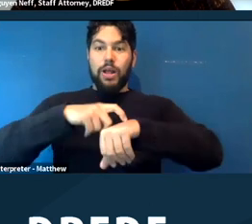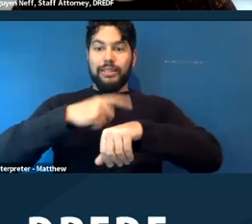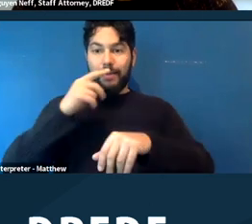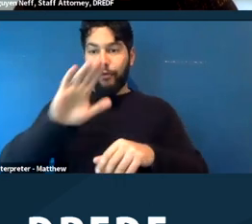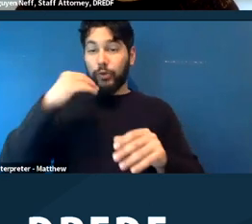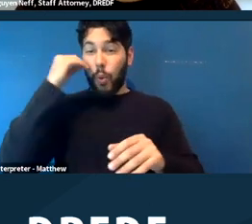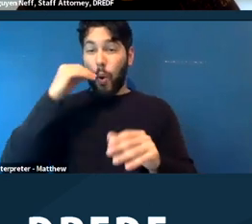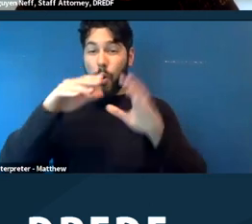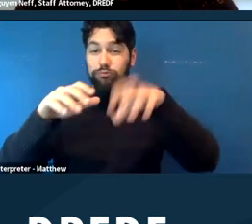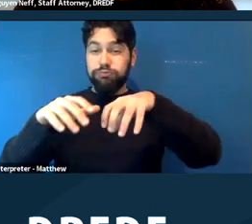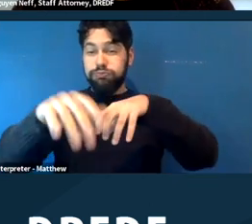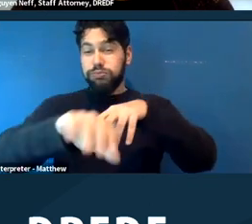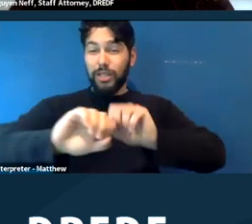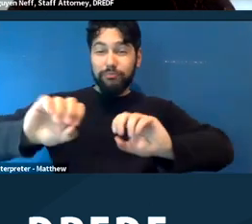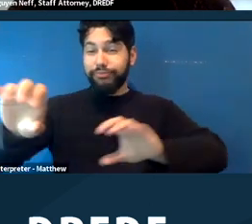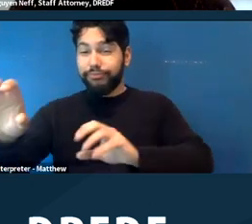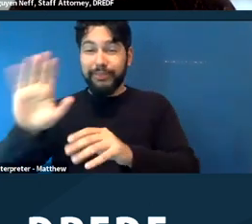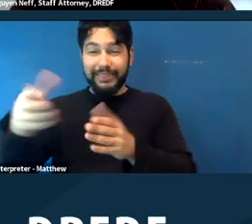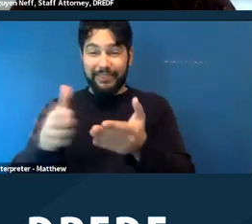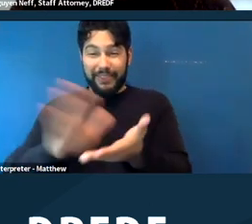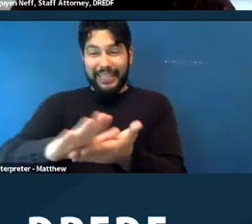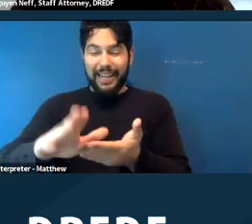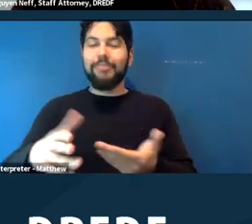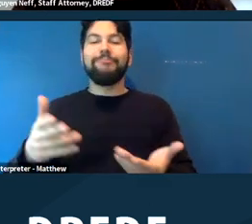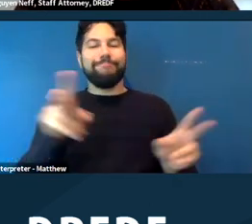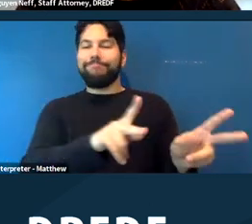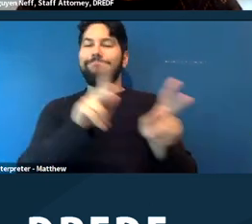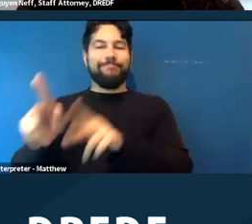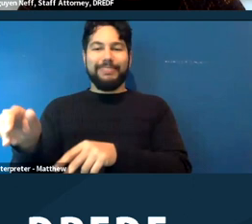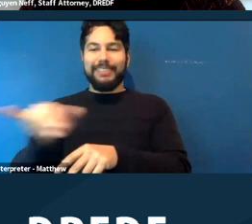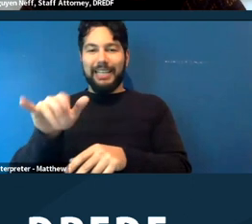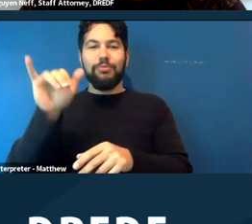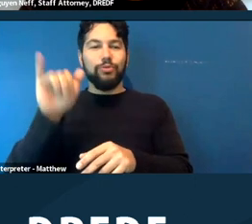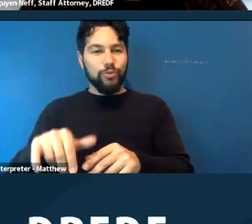So clearing an encampment is also a benefit and service of the government. And something like